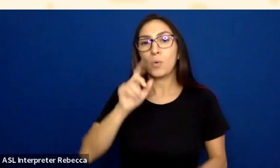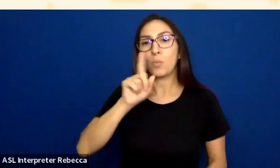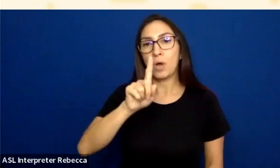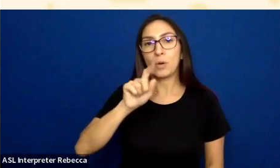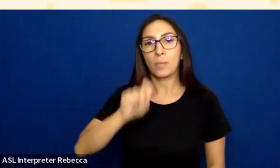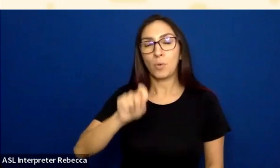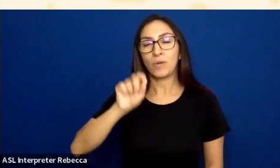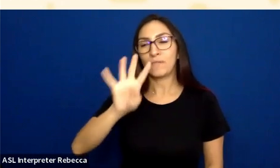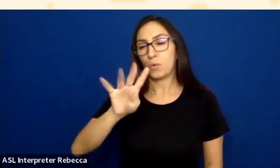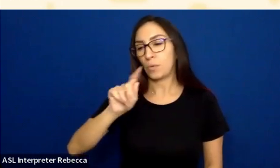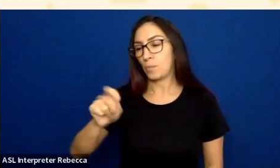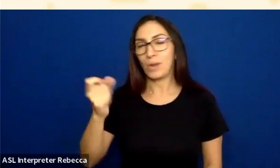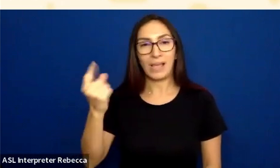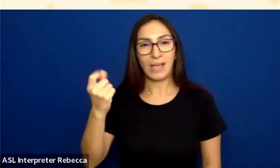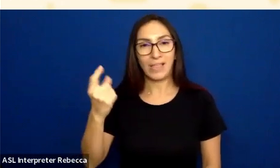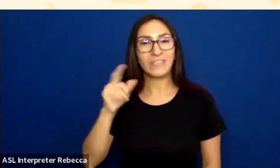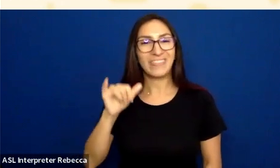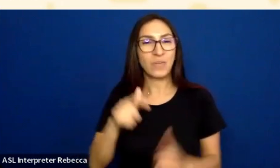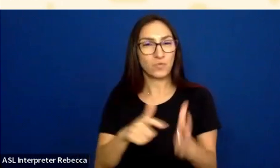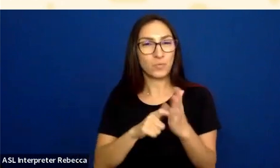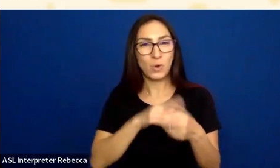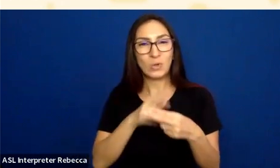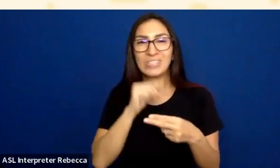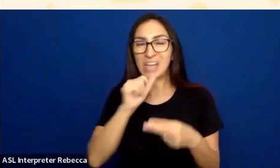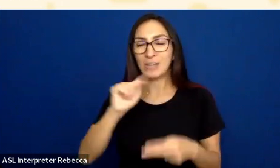But this requirement called non-text contrast, also level AA,